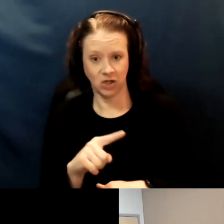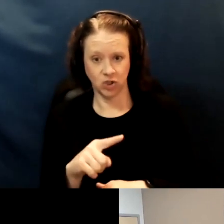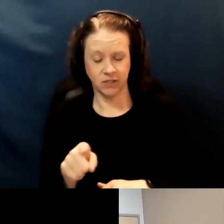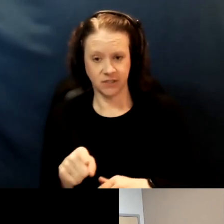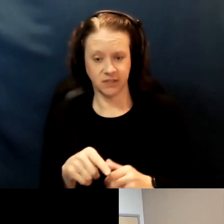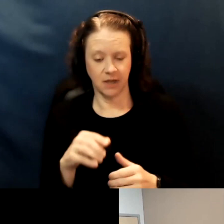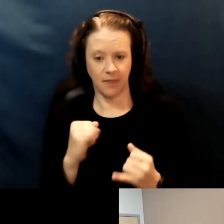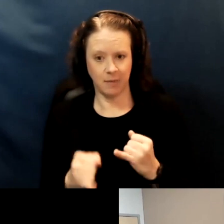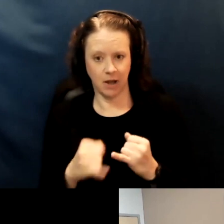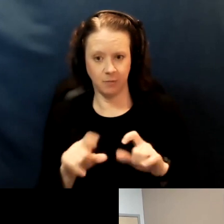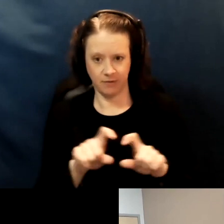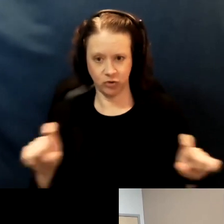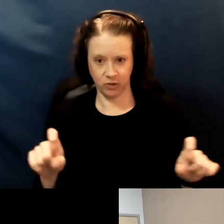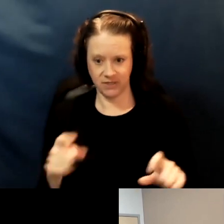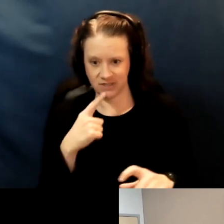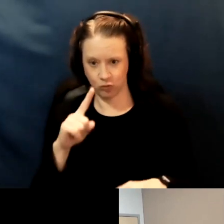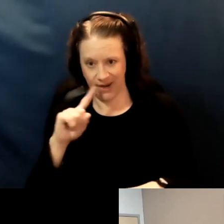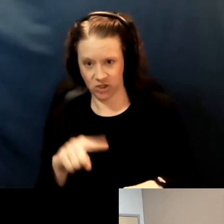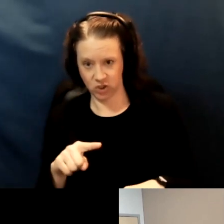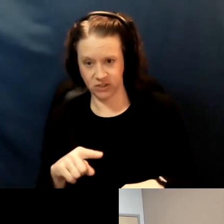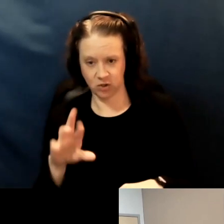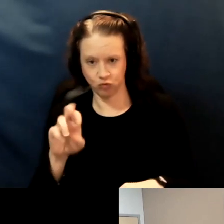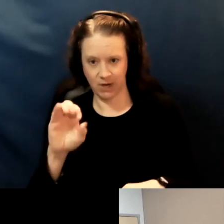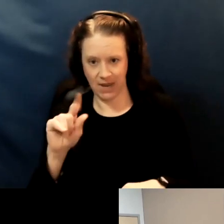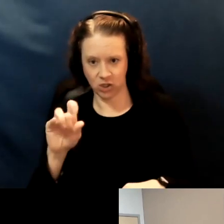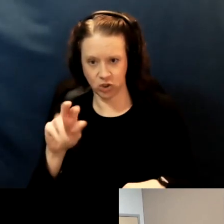down at the bottom of your screen, that would be great,